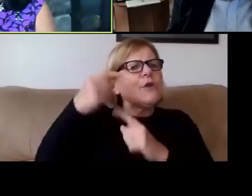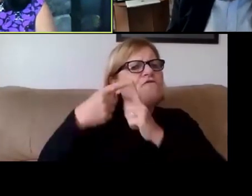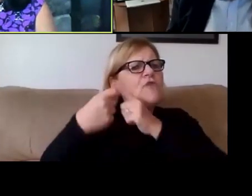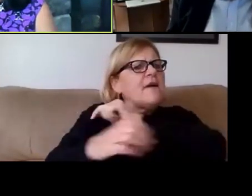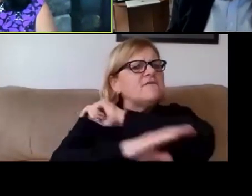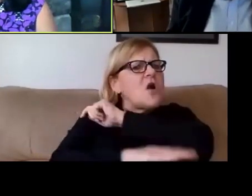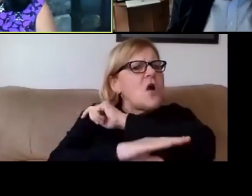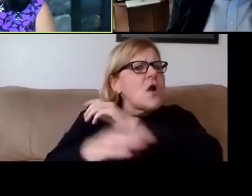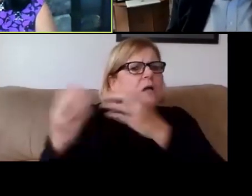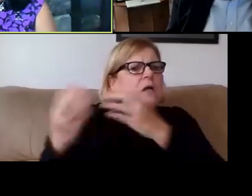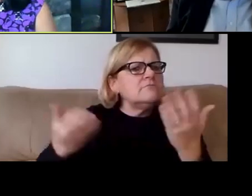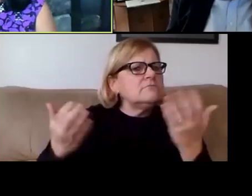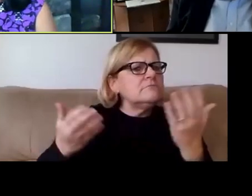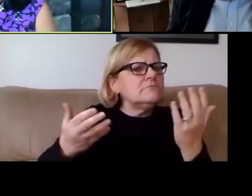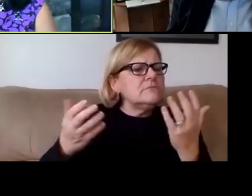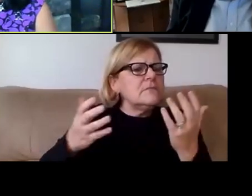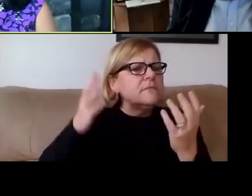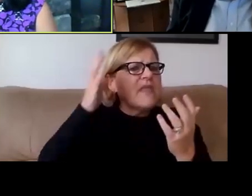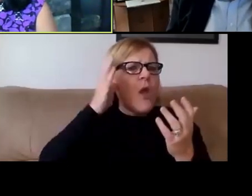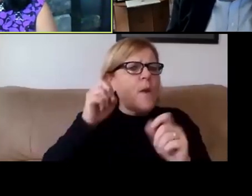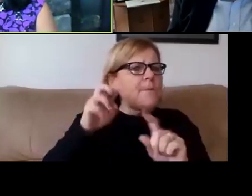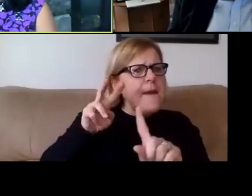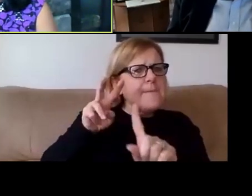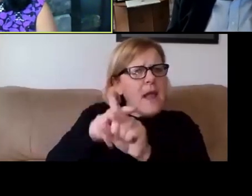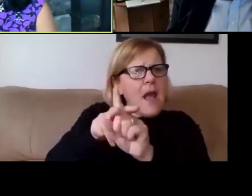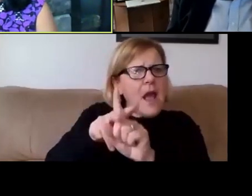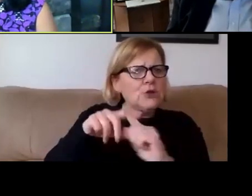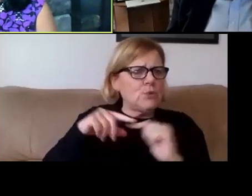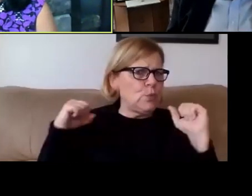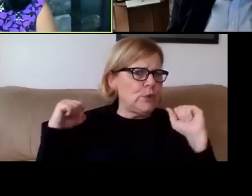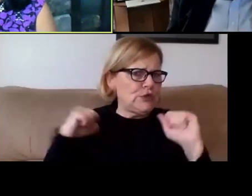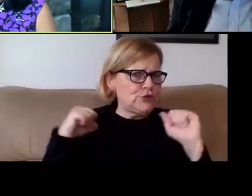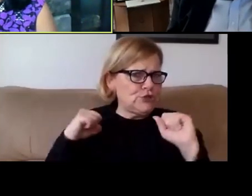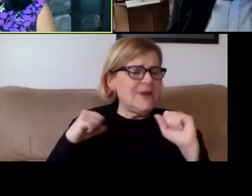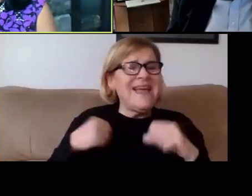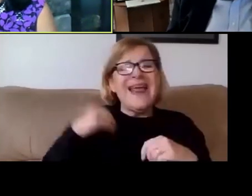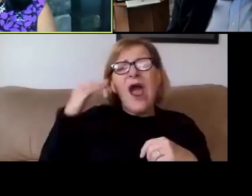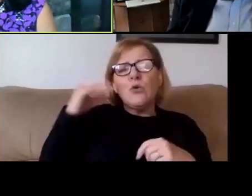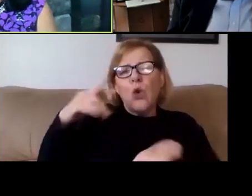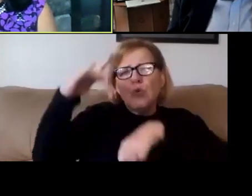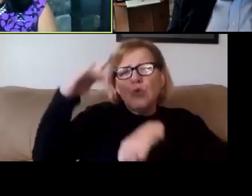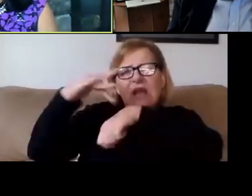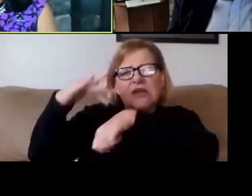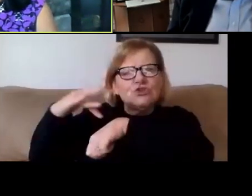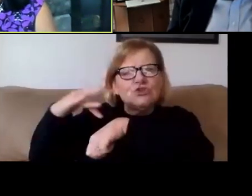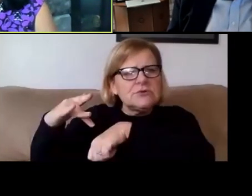that will be applied to the winter. And again, I know you touched base on this a little bit,